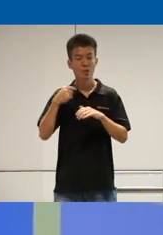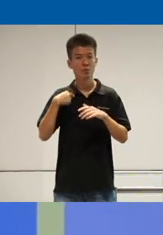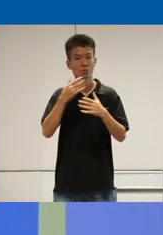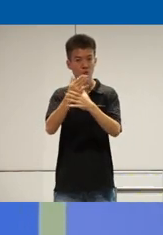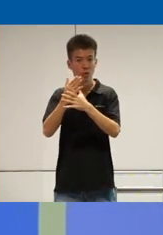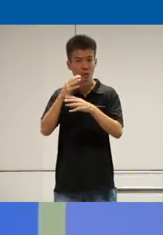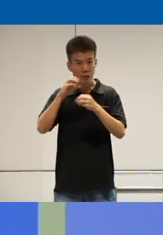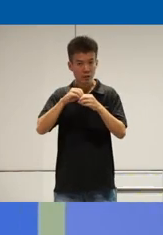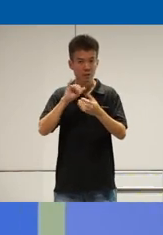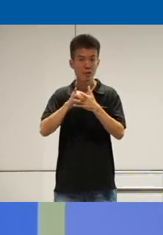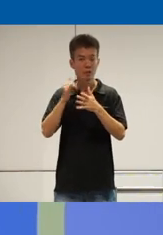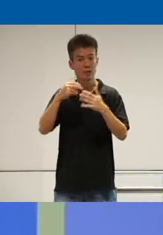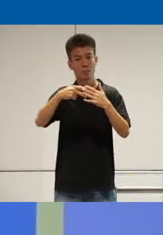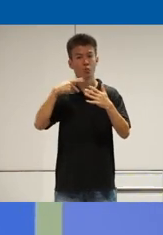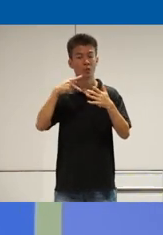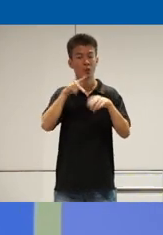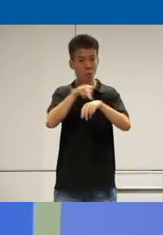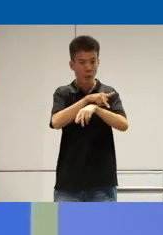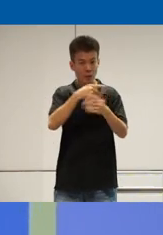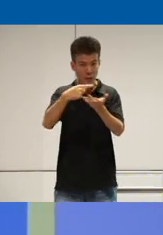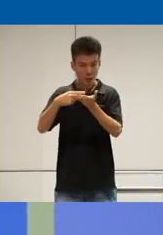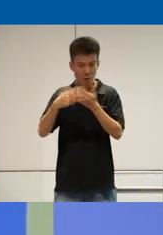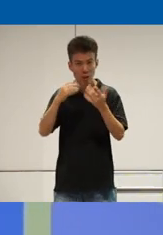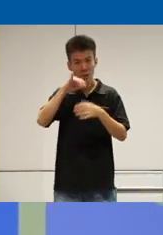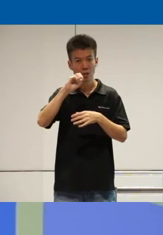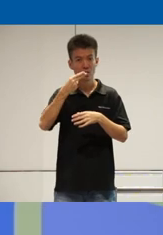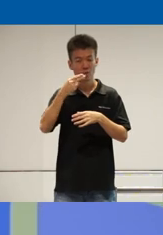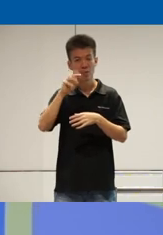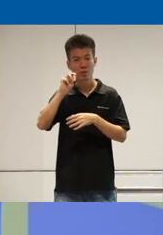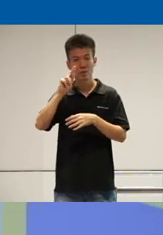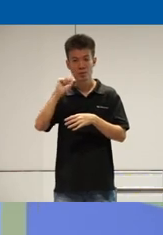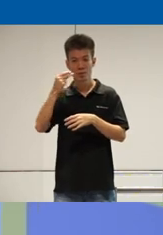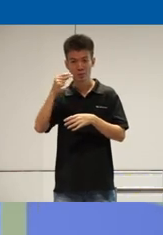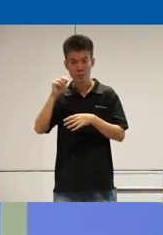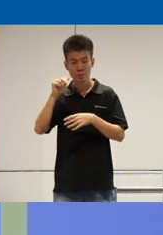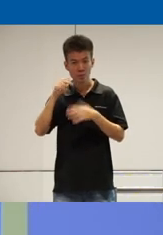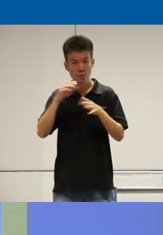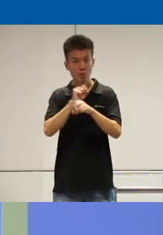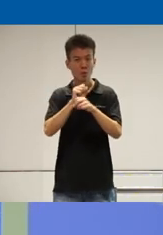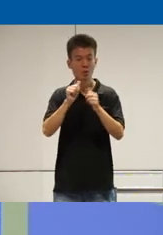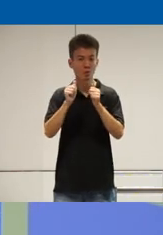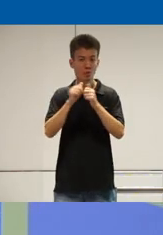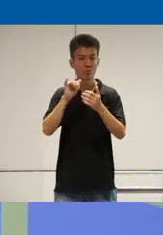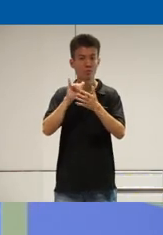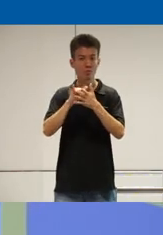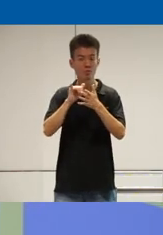our pre- panel discussion how Josh and raama and we have done work together in the past right and